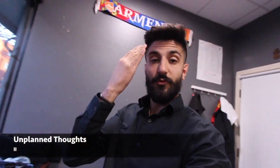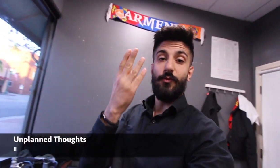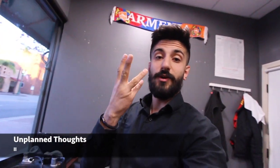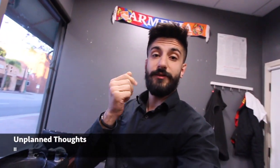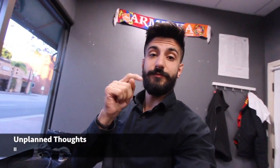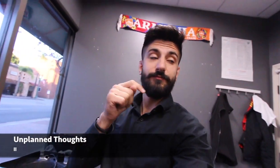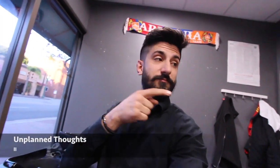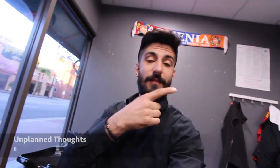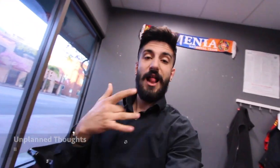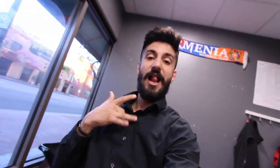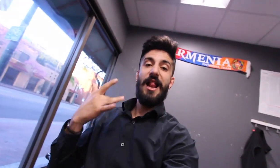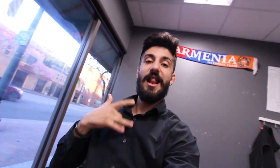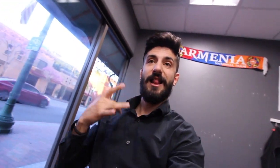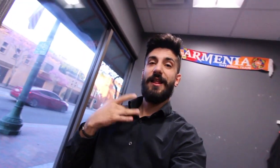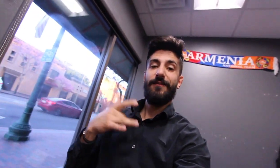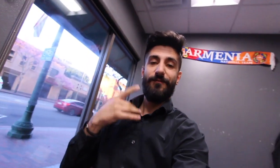Guess what? He got excited over